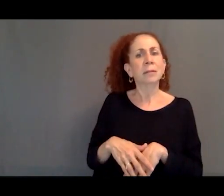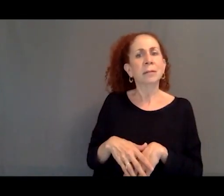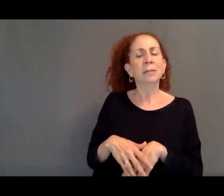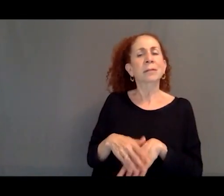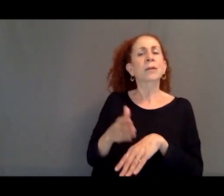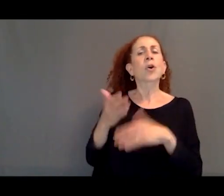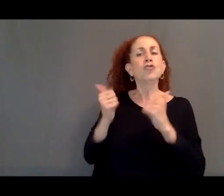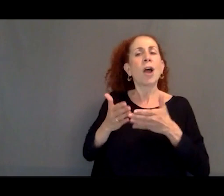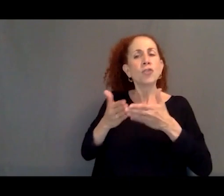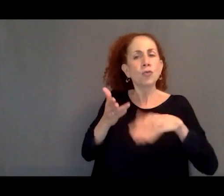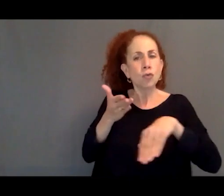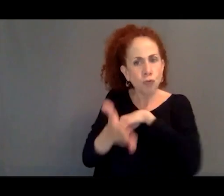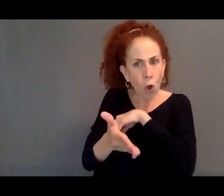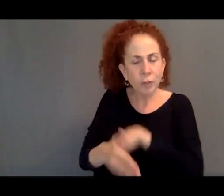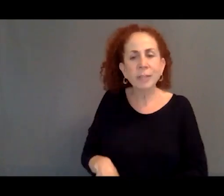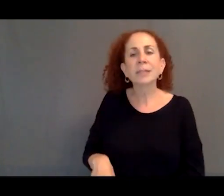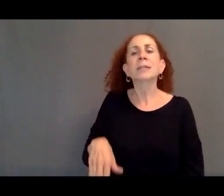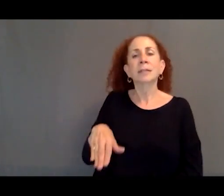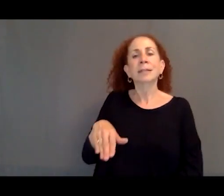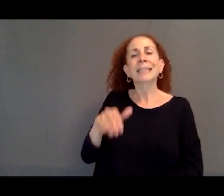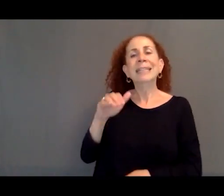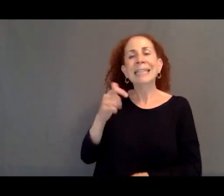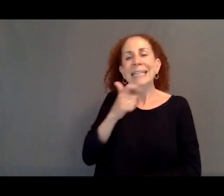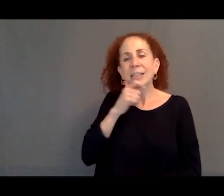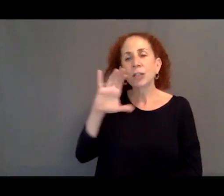Channel from France to the UK.